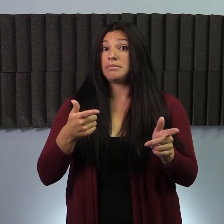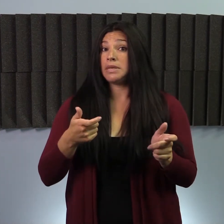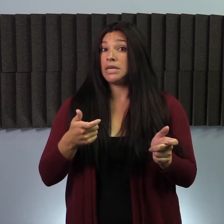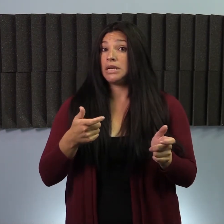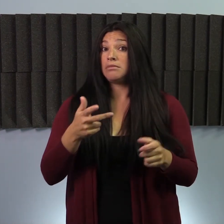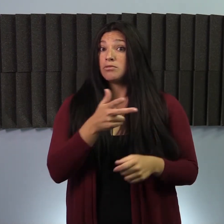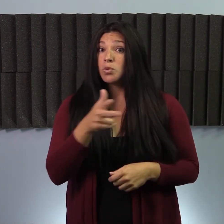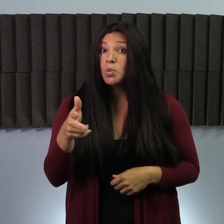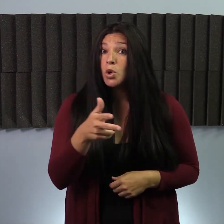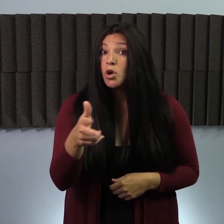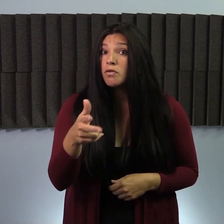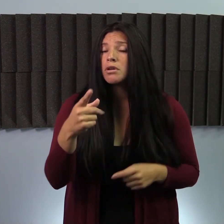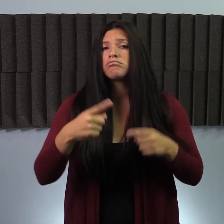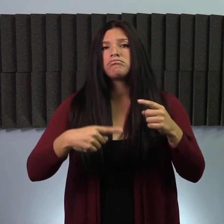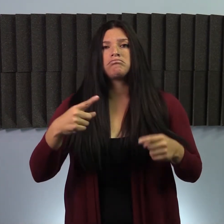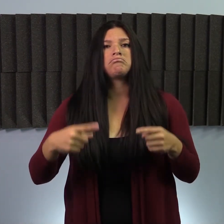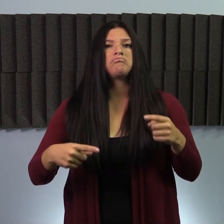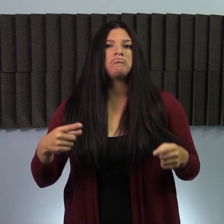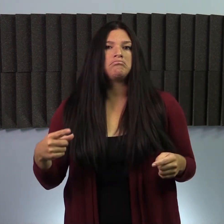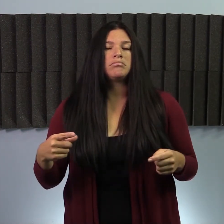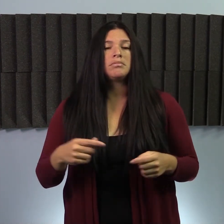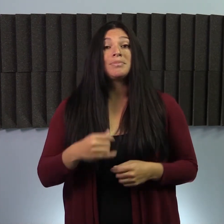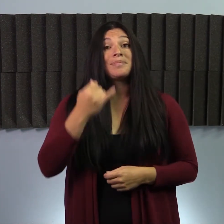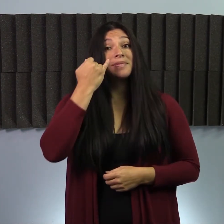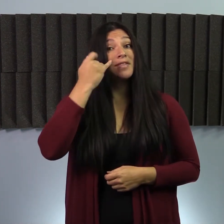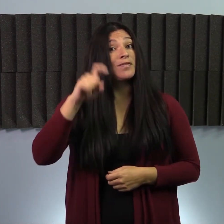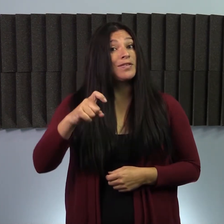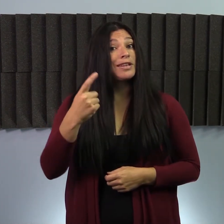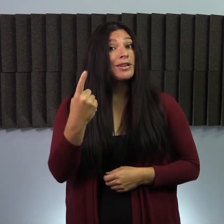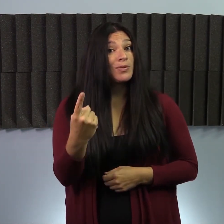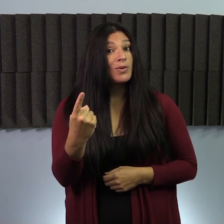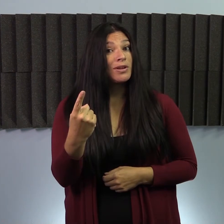reason they pulled you over. Maybe you were speeding or swerving. If you need